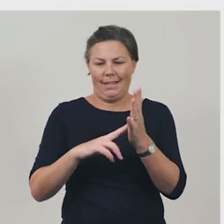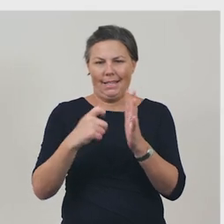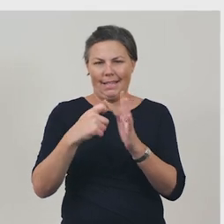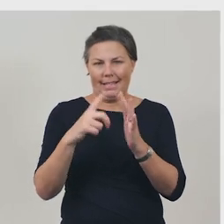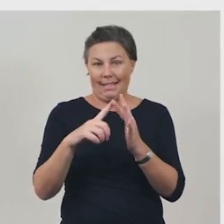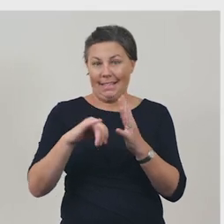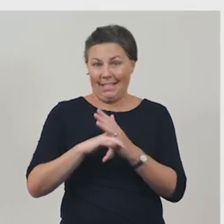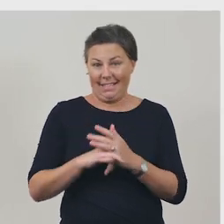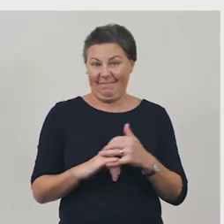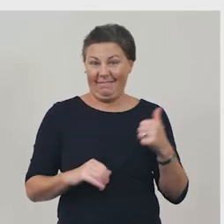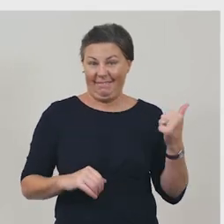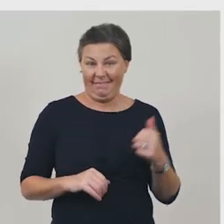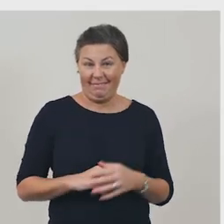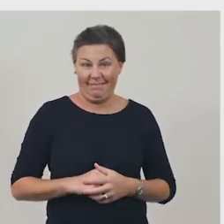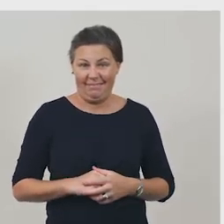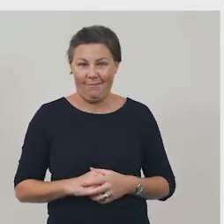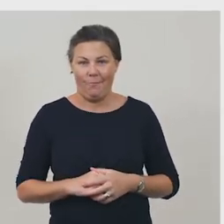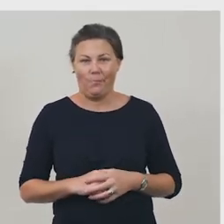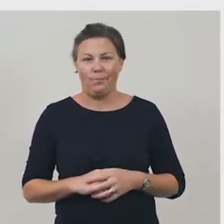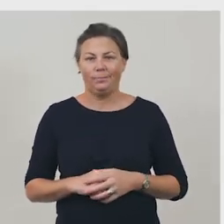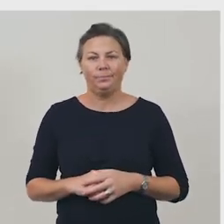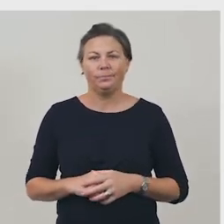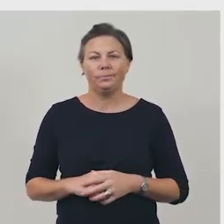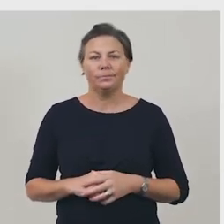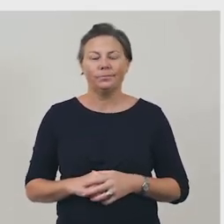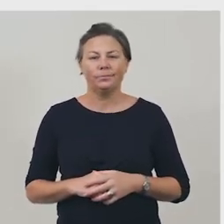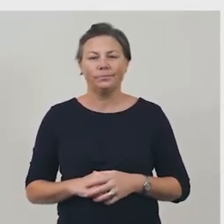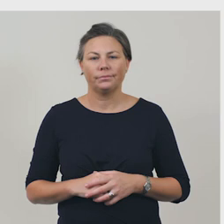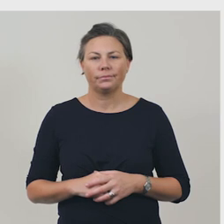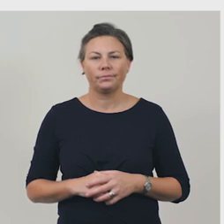[robotic voice] Introducing new Ginkis!